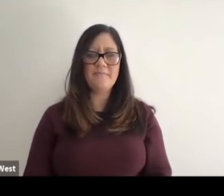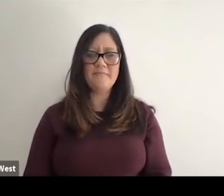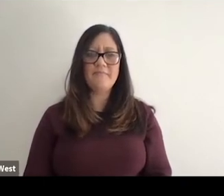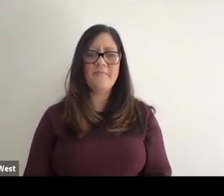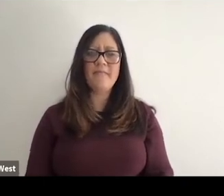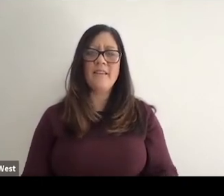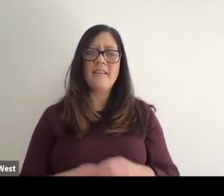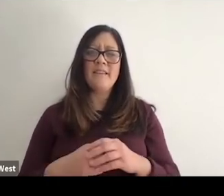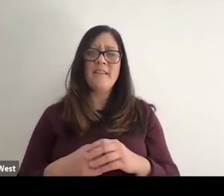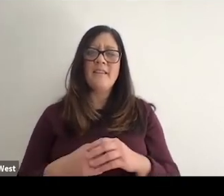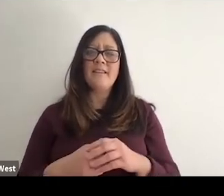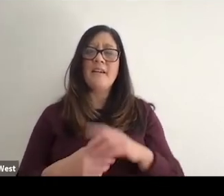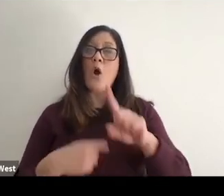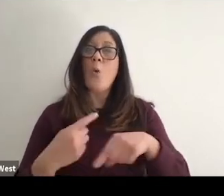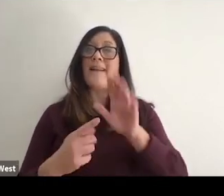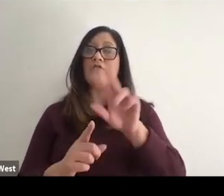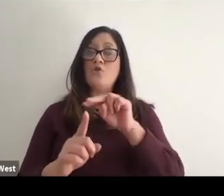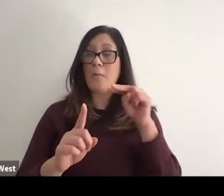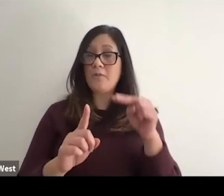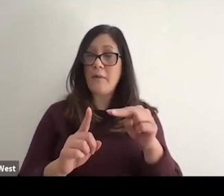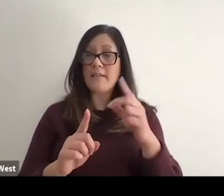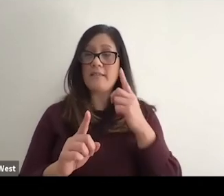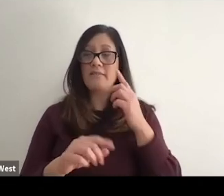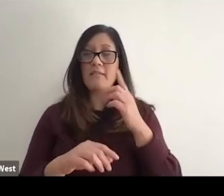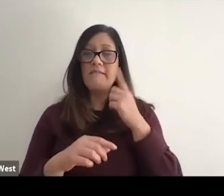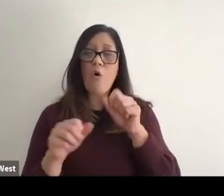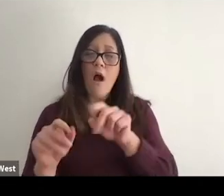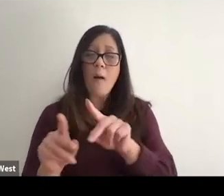When is your perspective on the opportunities or lack of opportunities for people